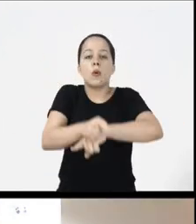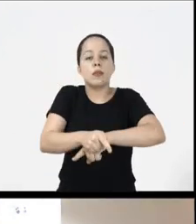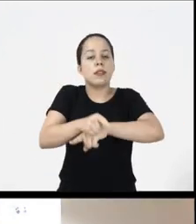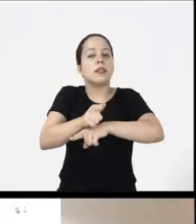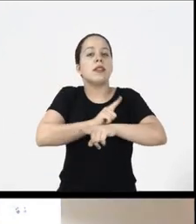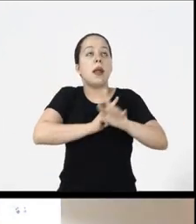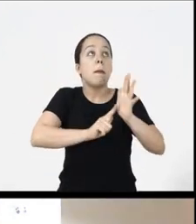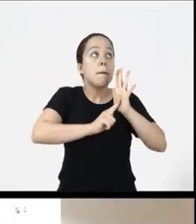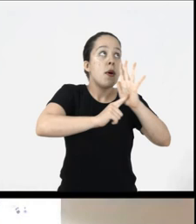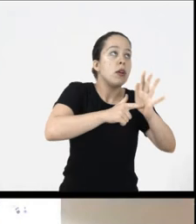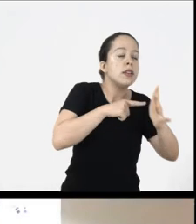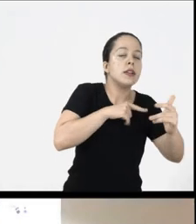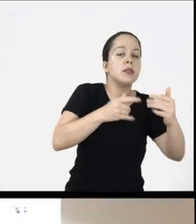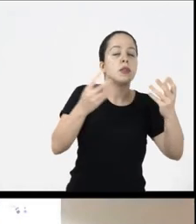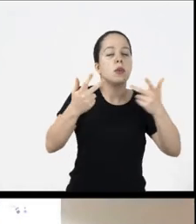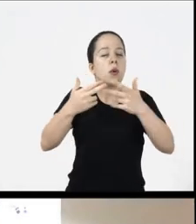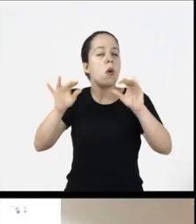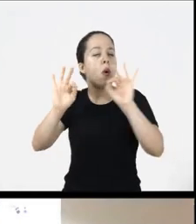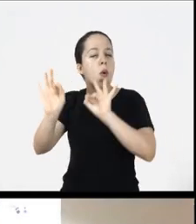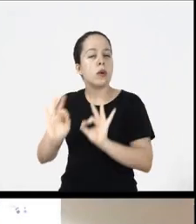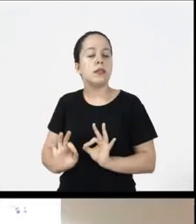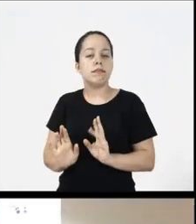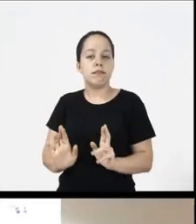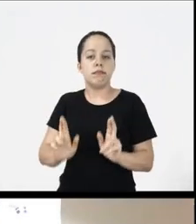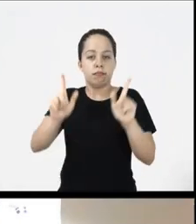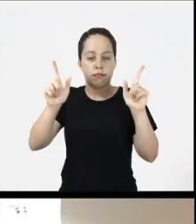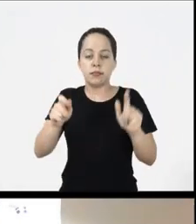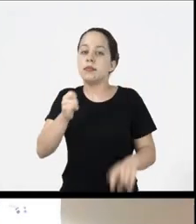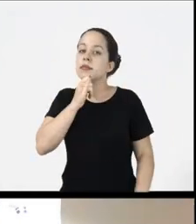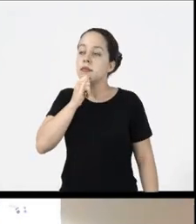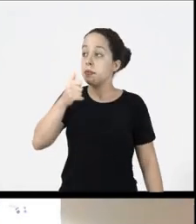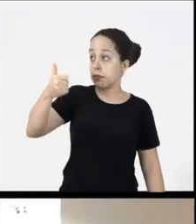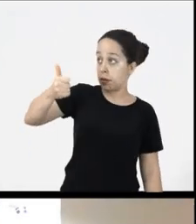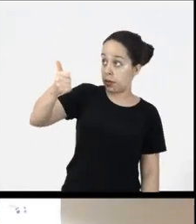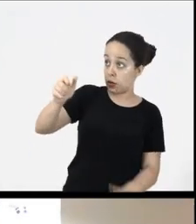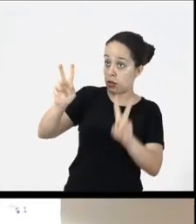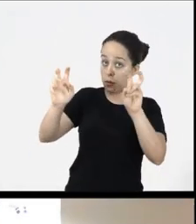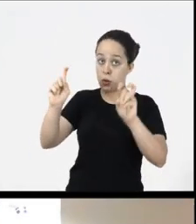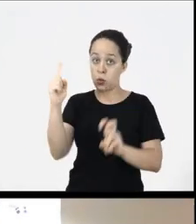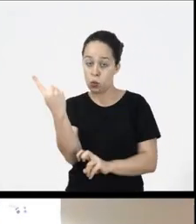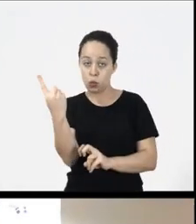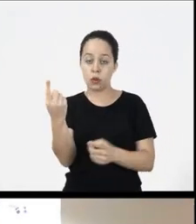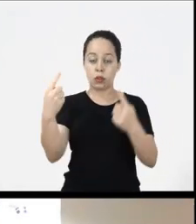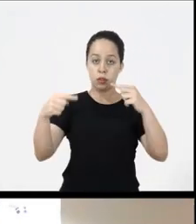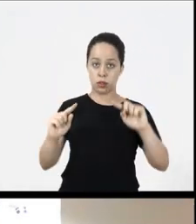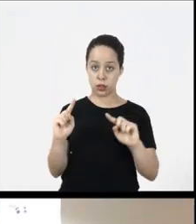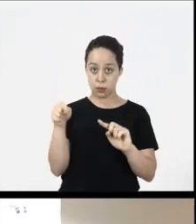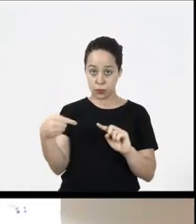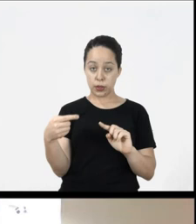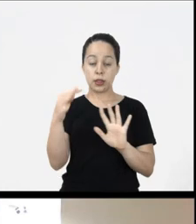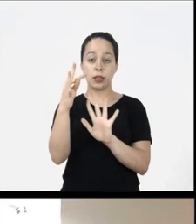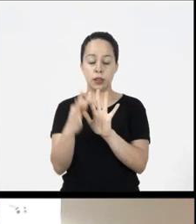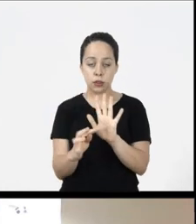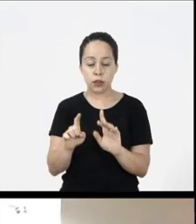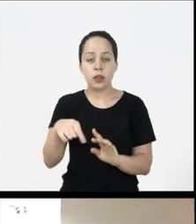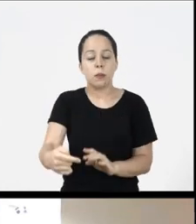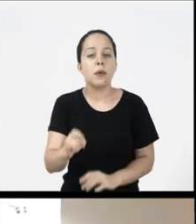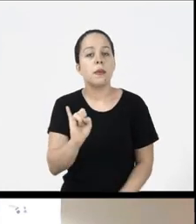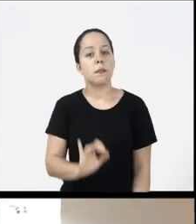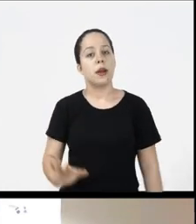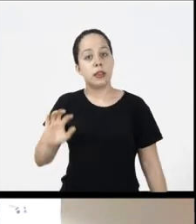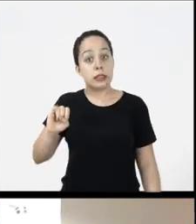the reverse order of what they appear is there then first Tito and then the text after the figure if